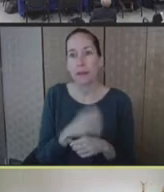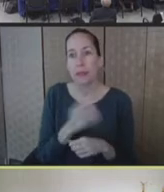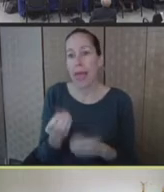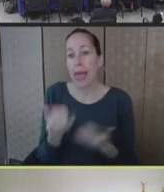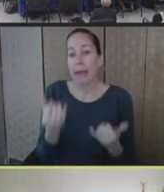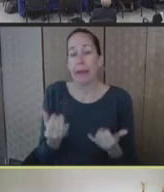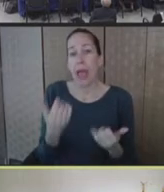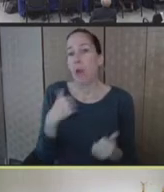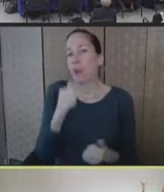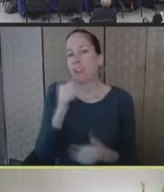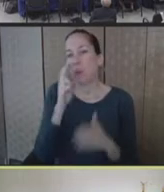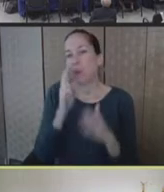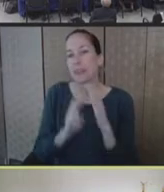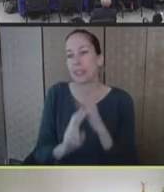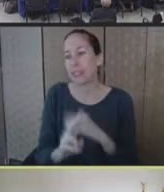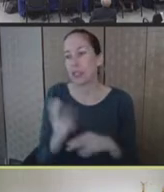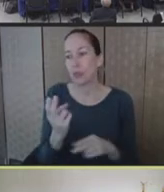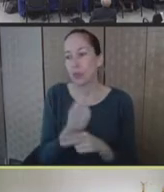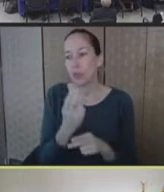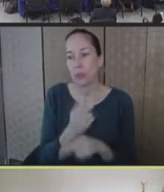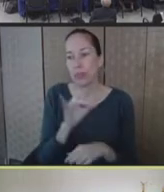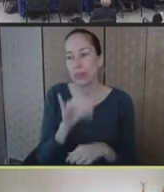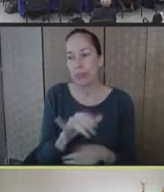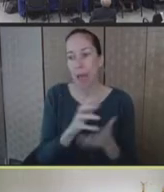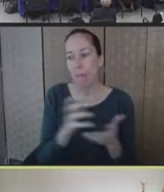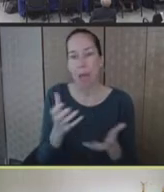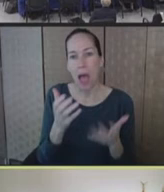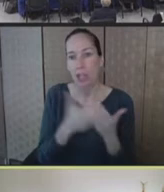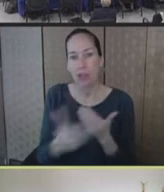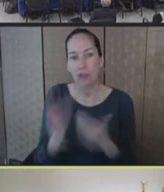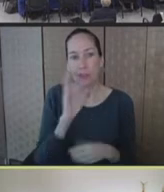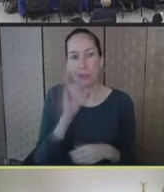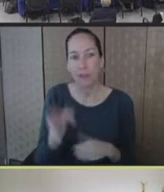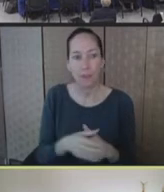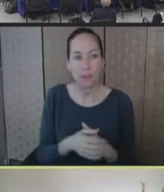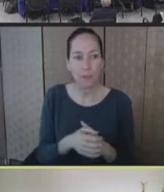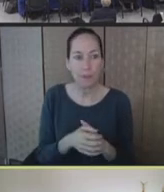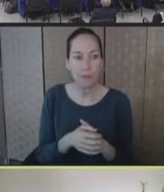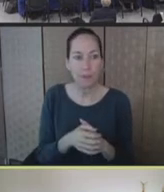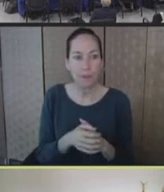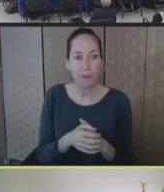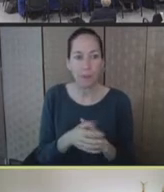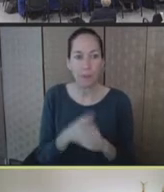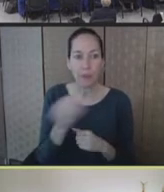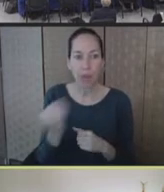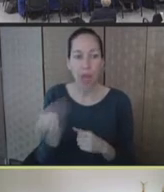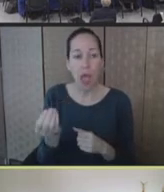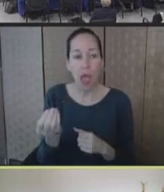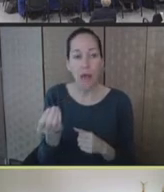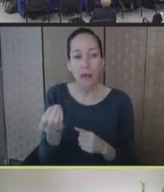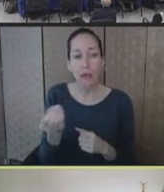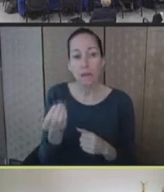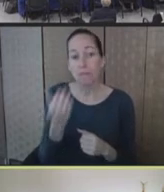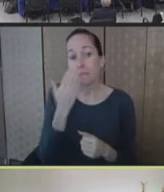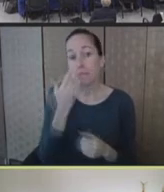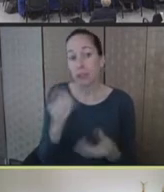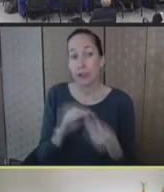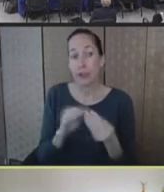will be. And also a fairly substantial quantity of the oral tecovirimat. And although I don't